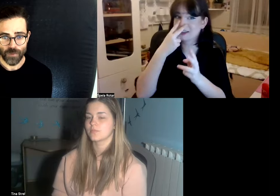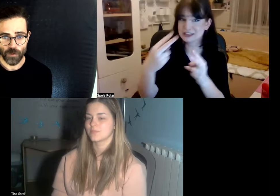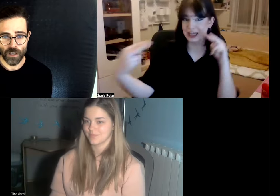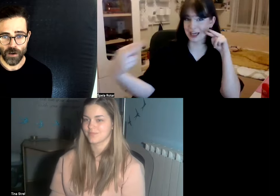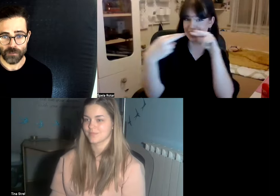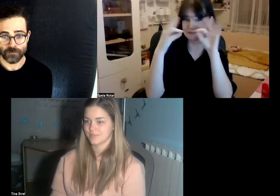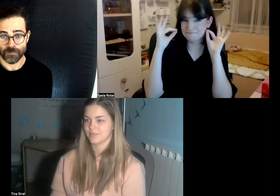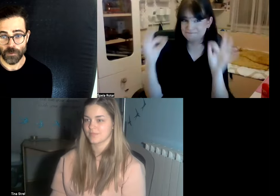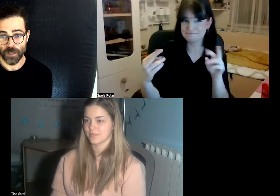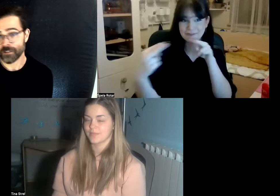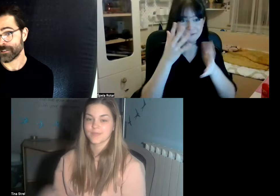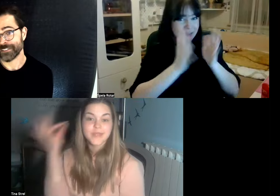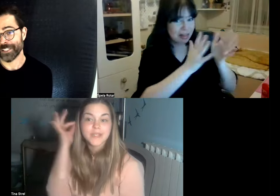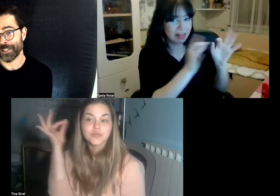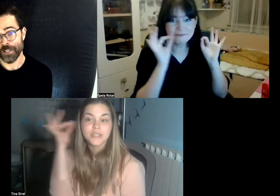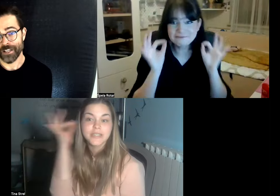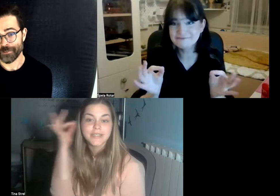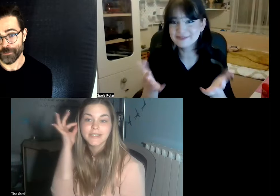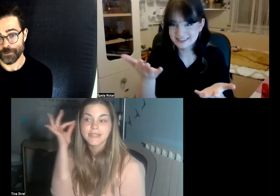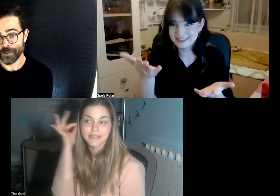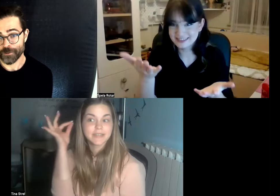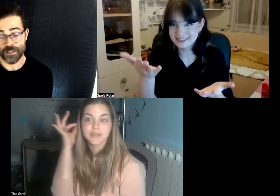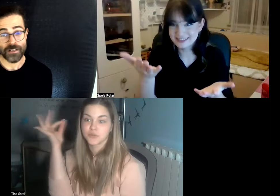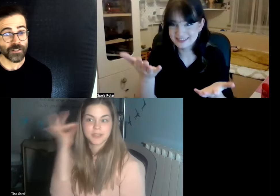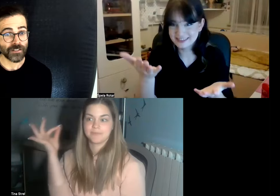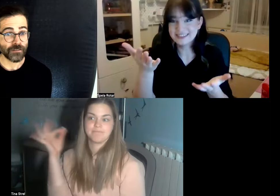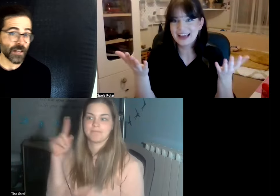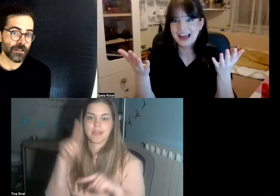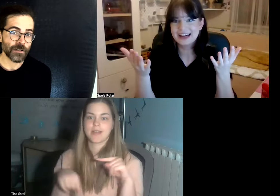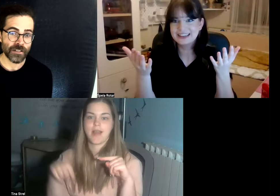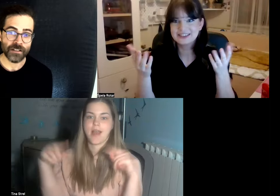we can we can communicate through a trustless and translucent